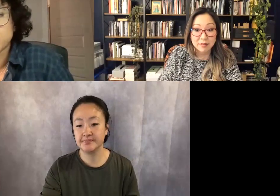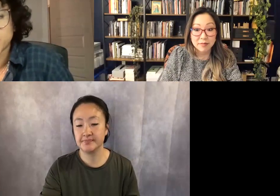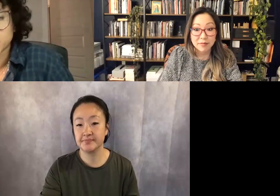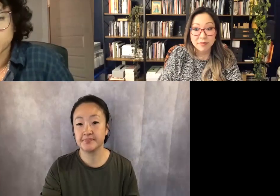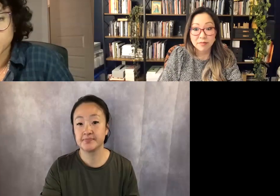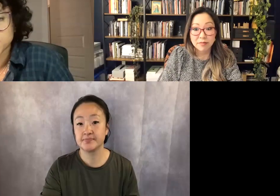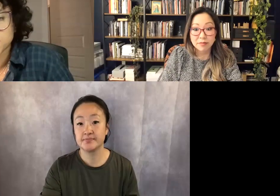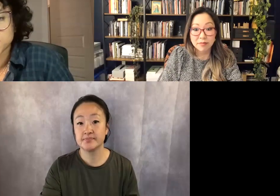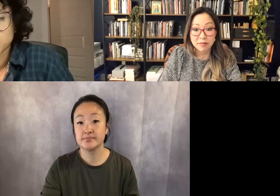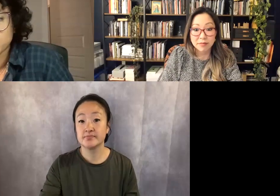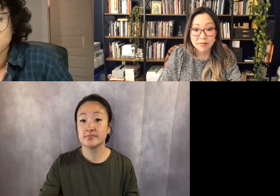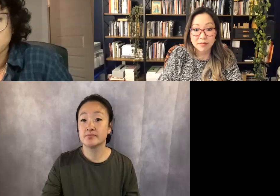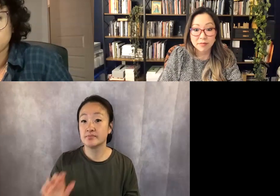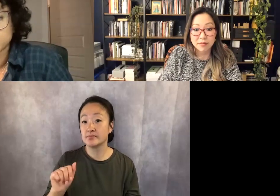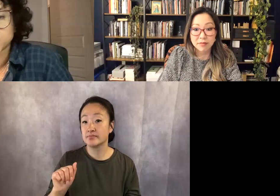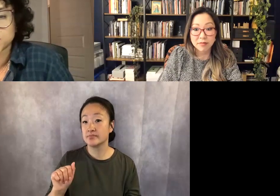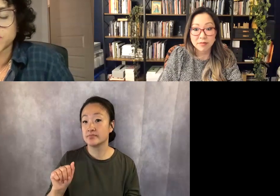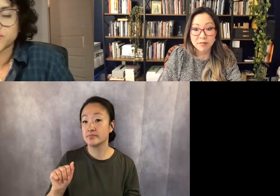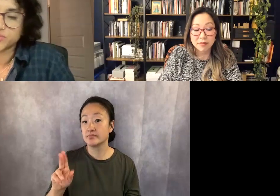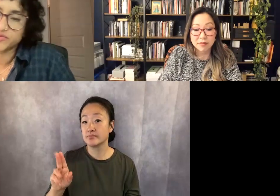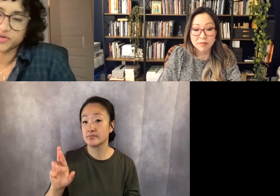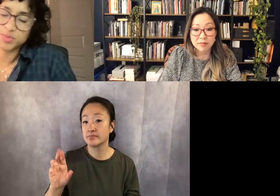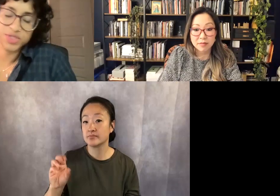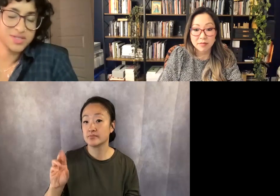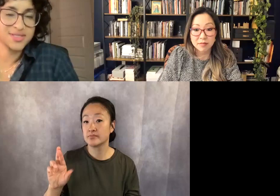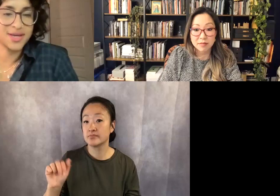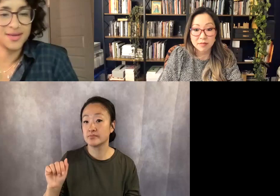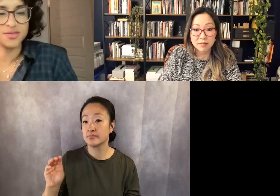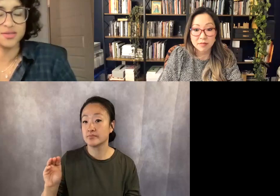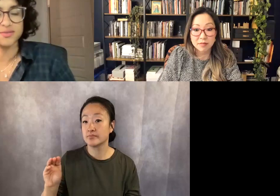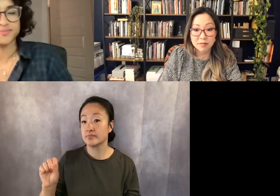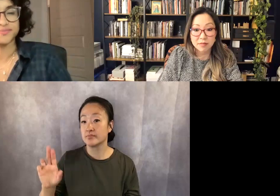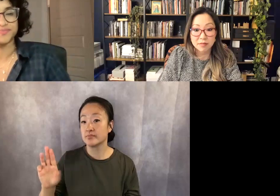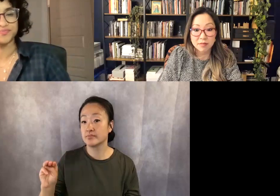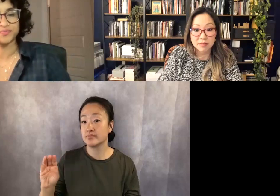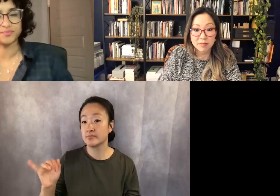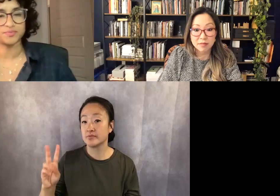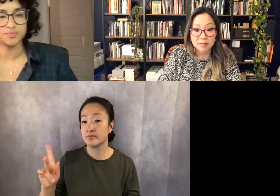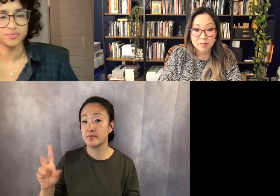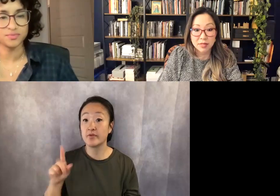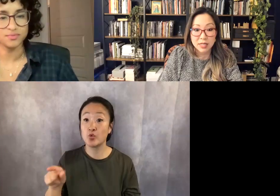did your writing process, or making process shift from the first book to the second?